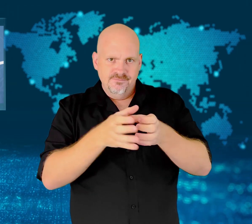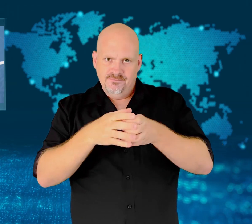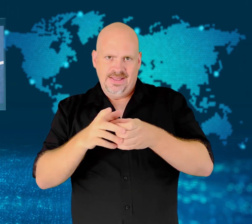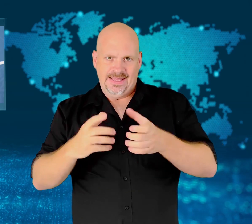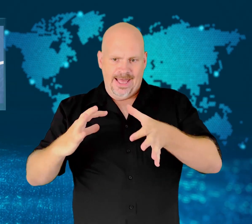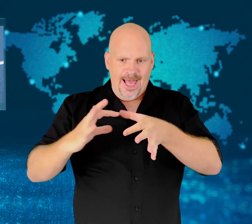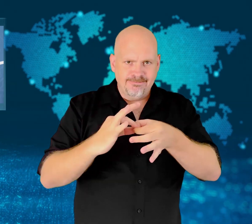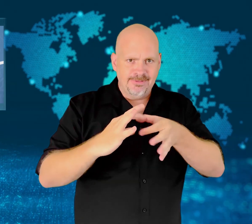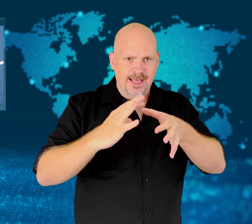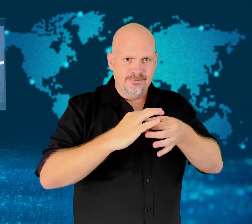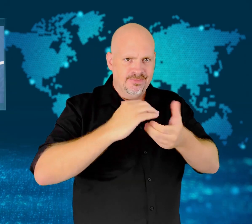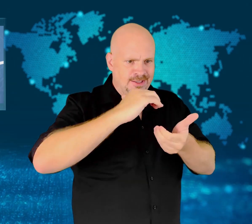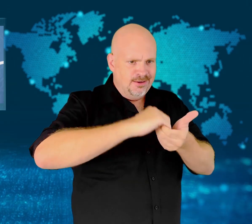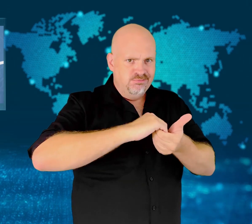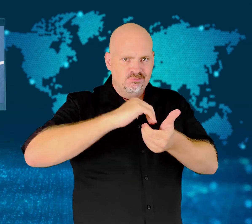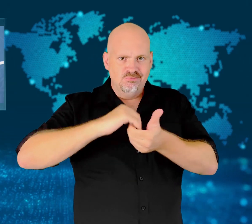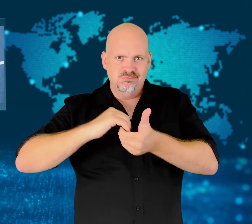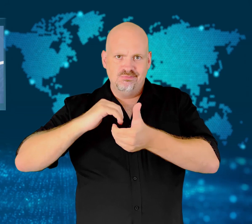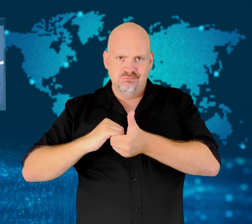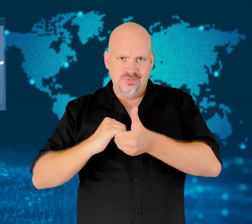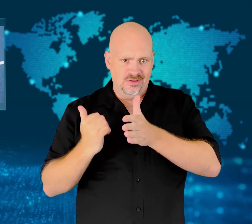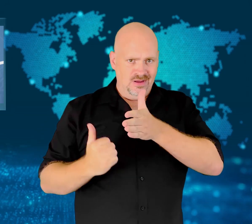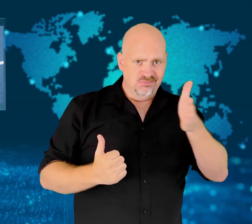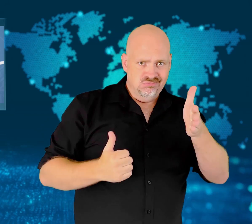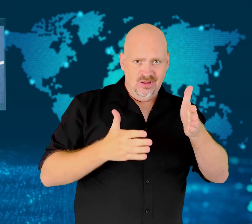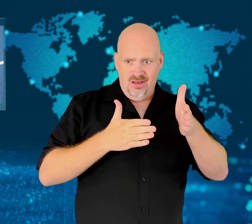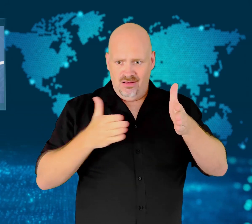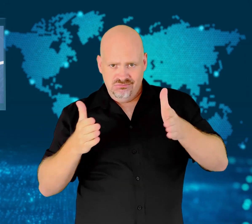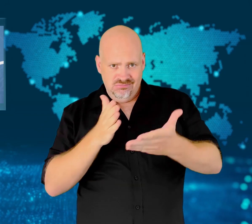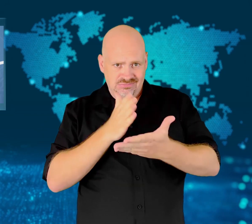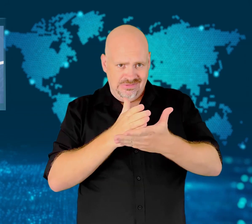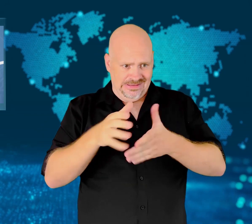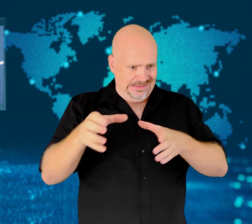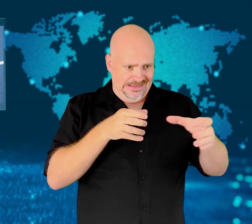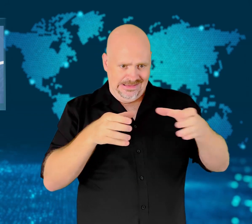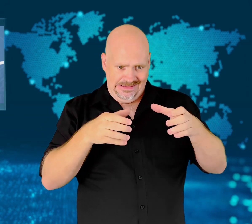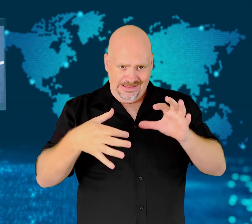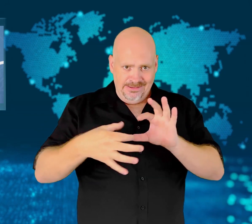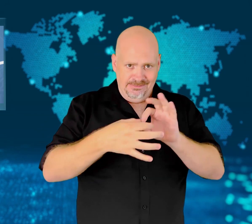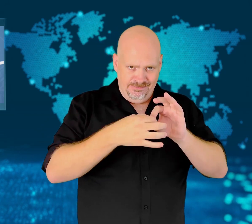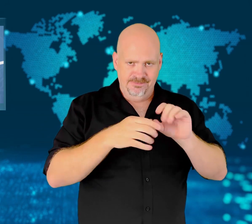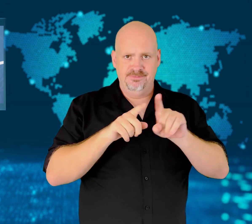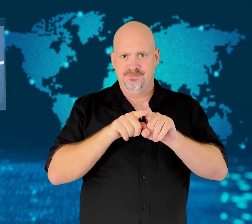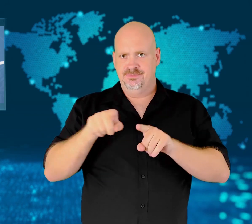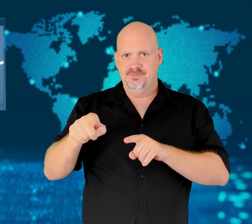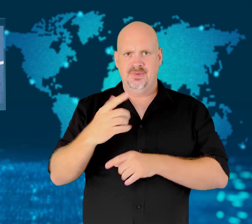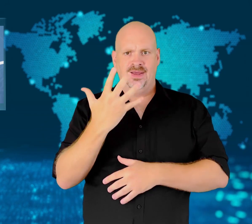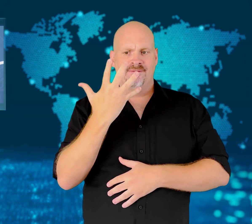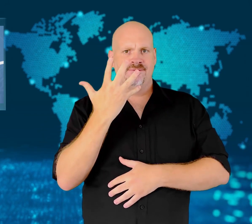the center, and the populist 5-Star Movement.